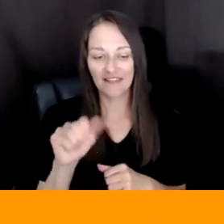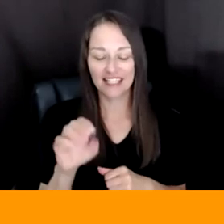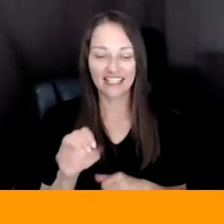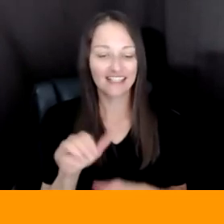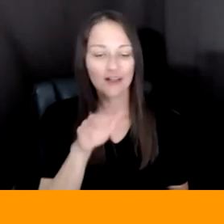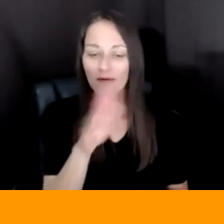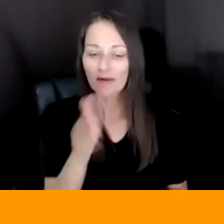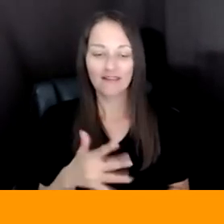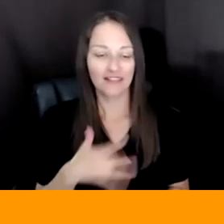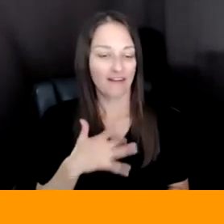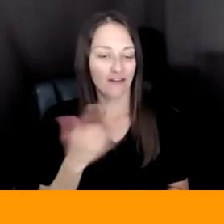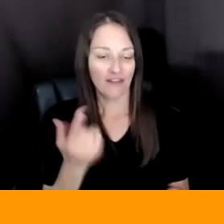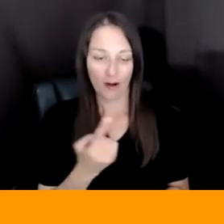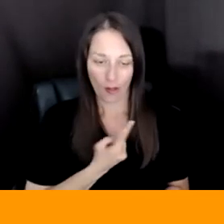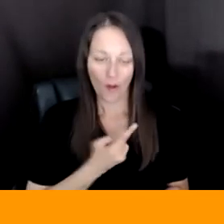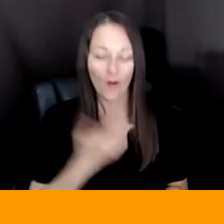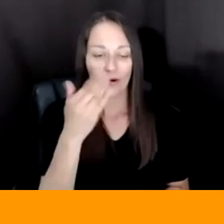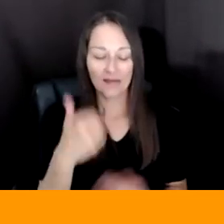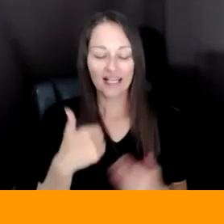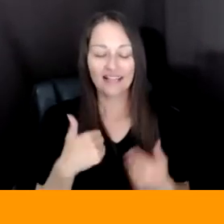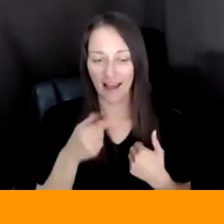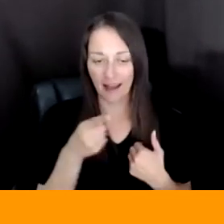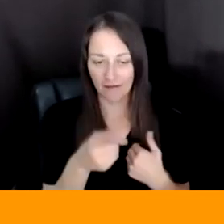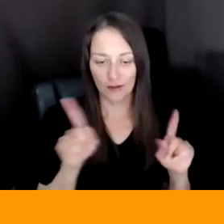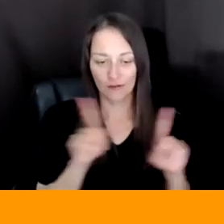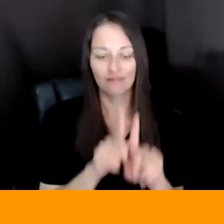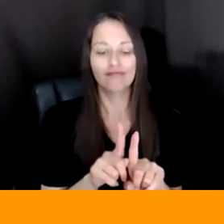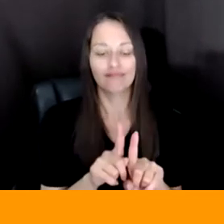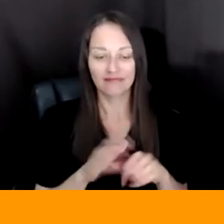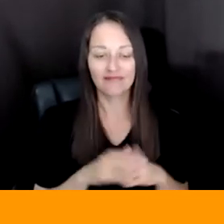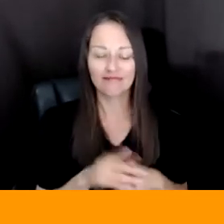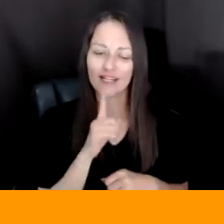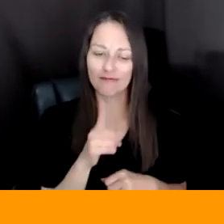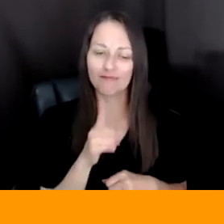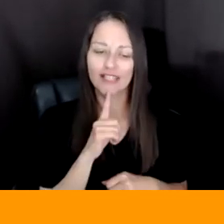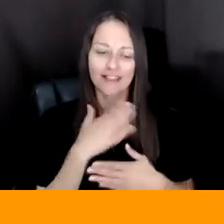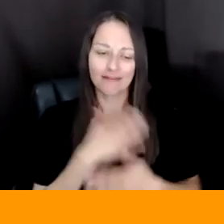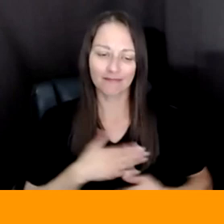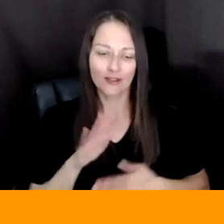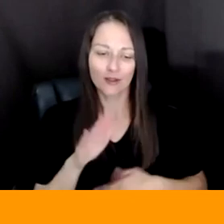STEPHANIE. I, I'M JUST AN INCREDIBLE FAN OF ALL YOUR WORK. AND YOU'RE SO INSPIRING. YOU KNOW,